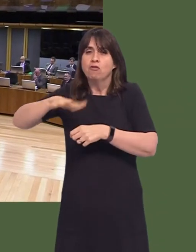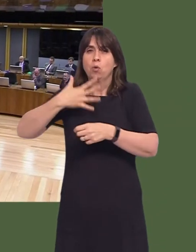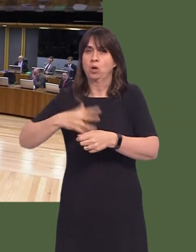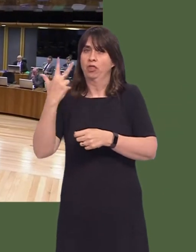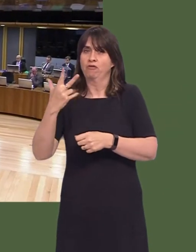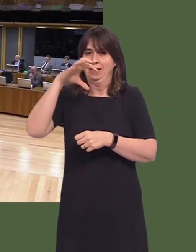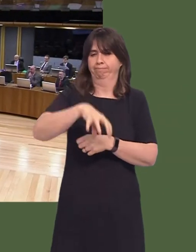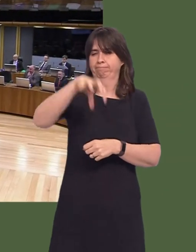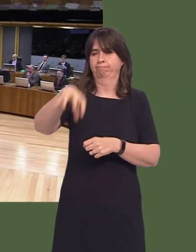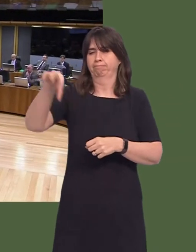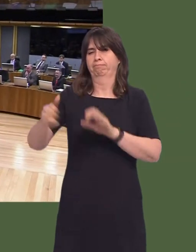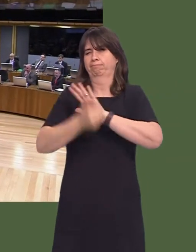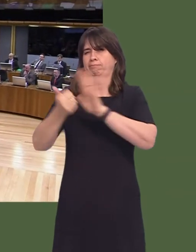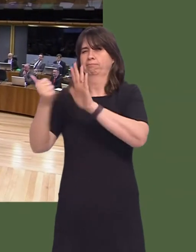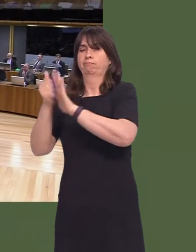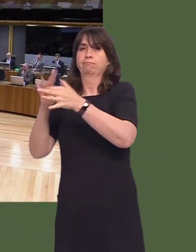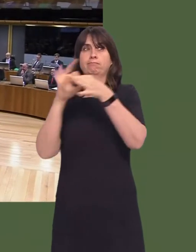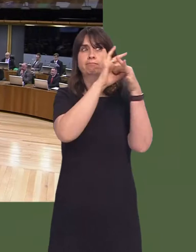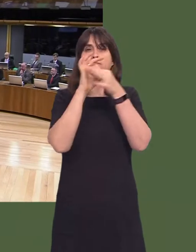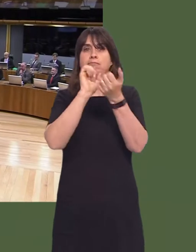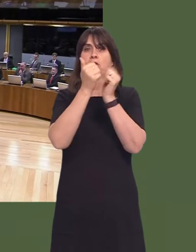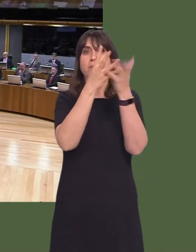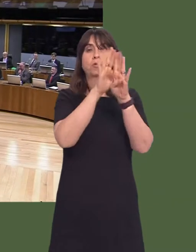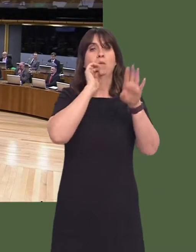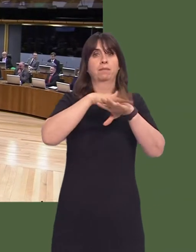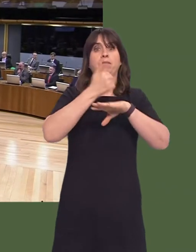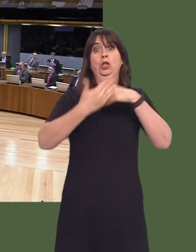working with the regional partnership board to implement the new dementia action plan.